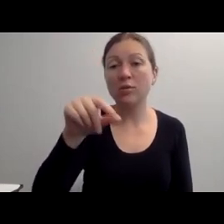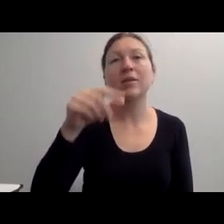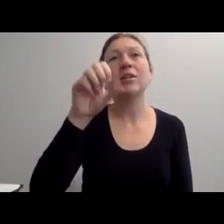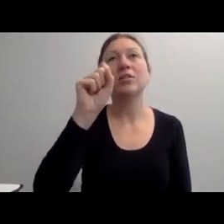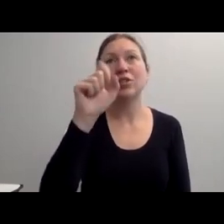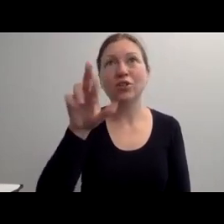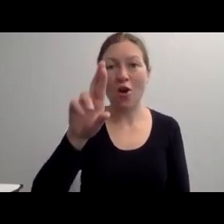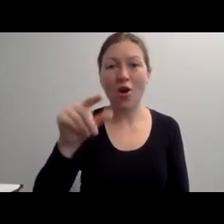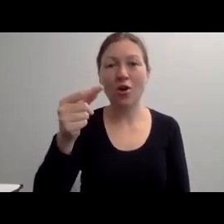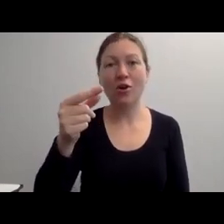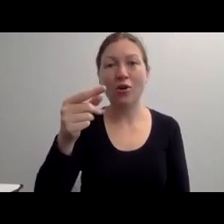AND STORY TELLING."